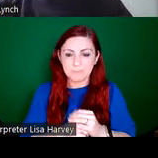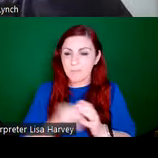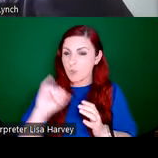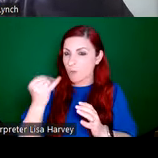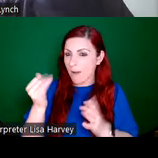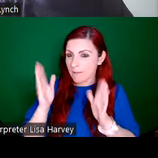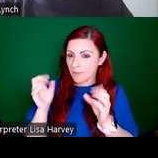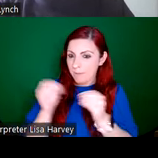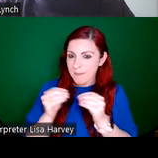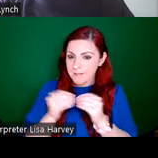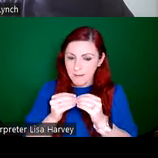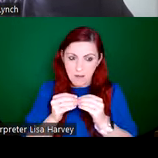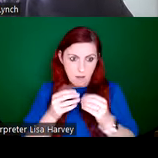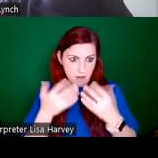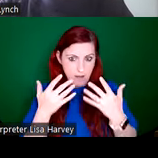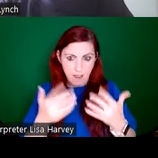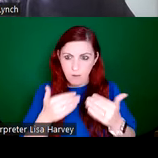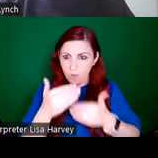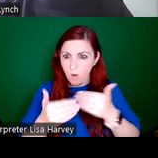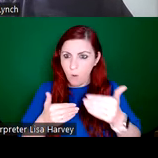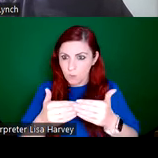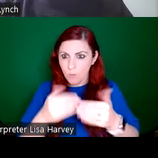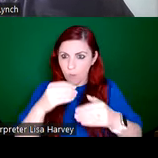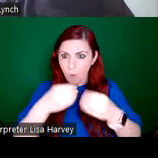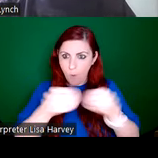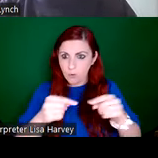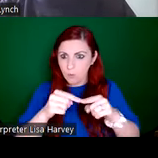this exhibition is running until next January, and it's almost like three